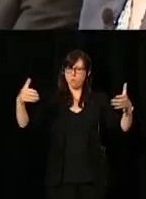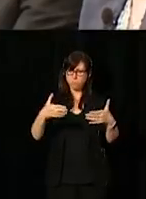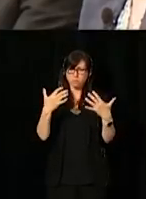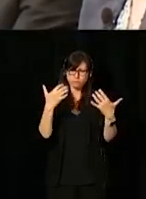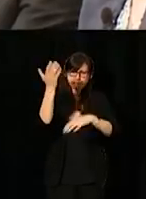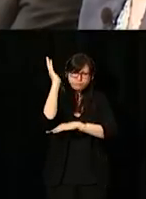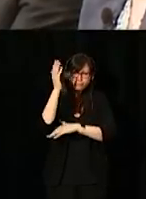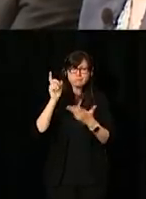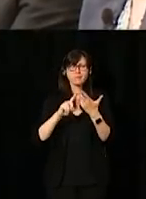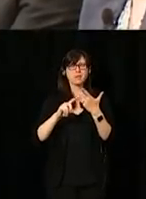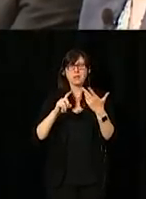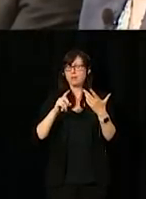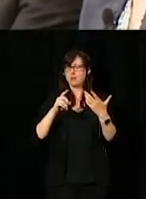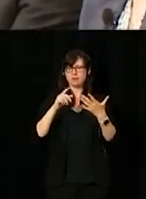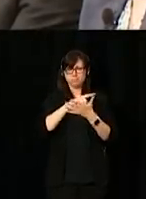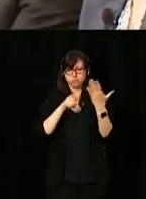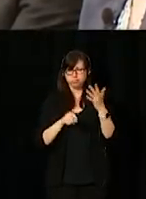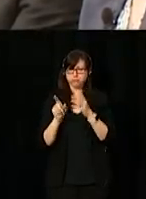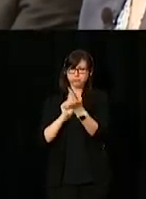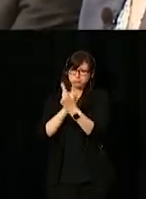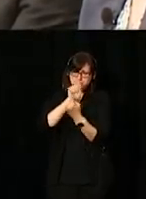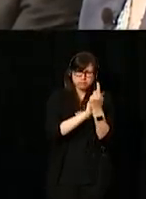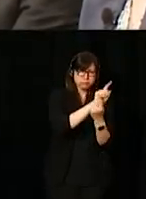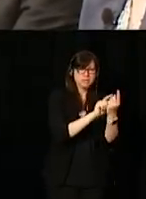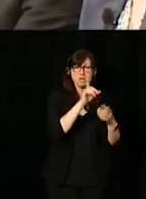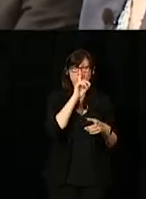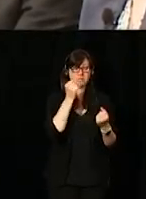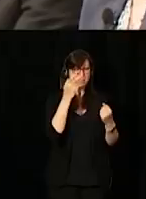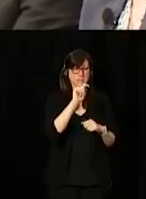I think I've become a frequent flyer this year with all of the different town halls I've done.